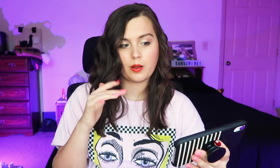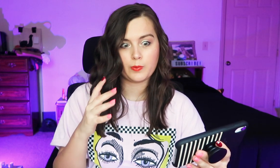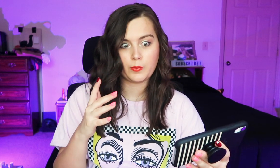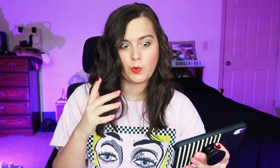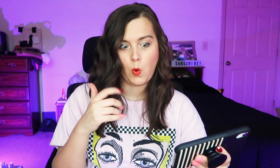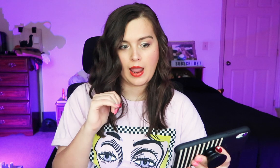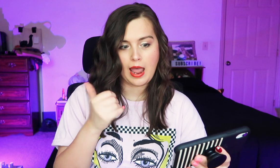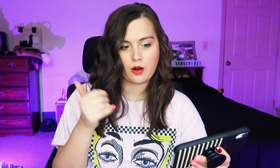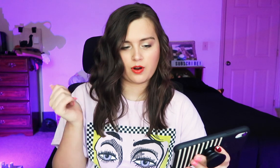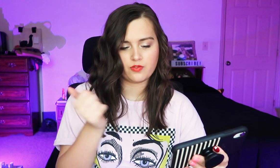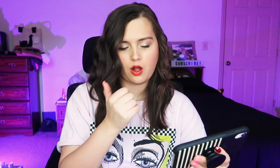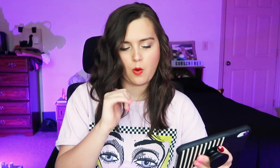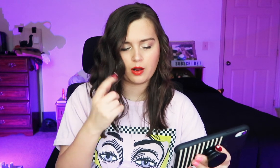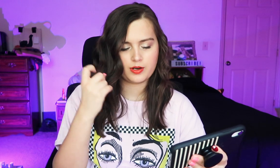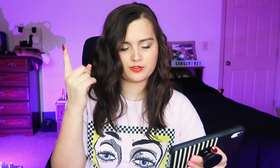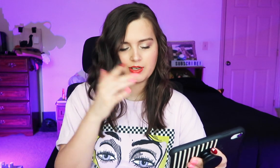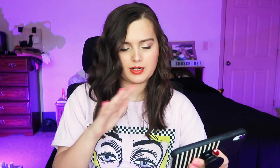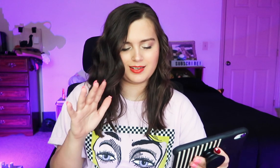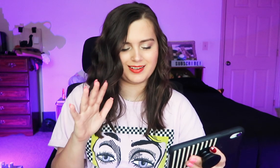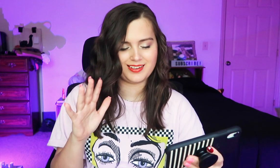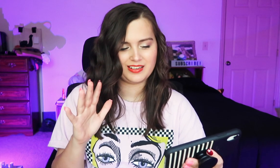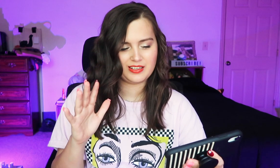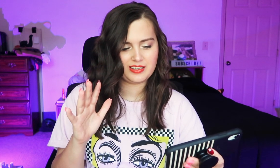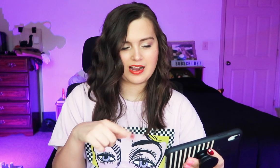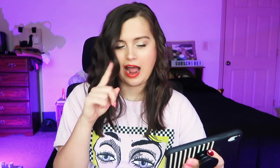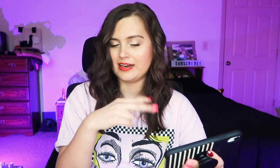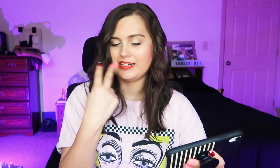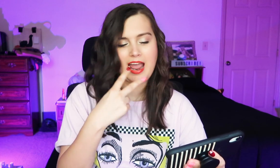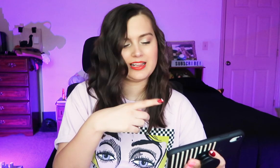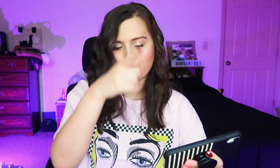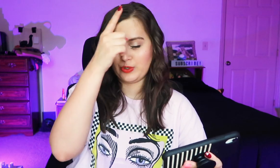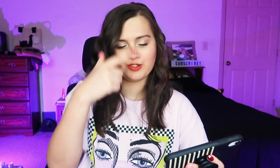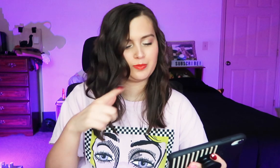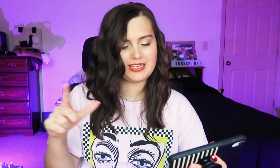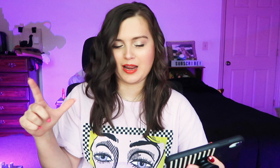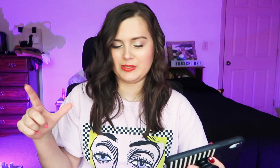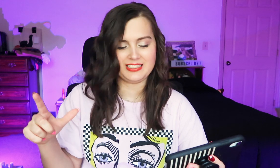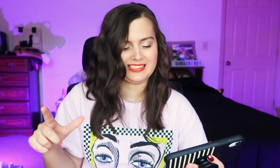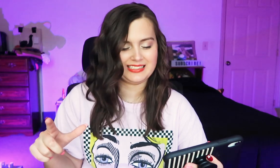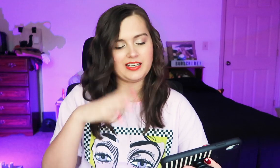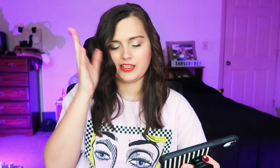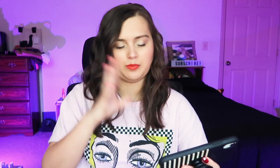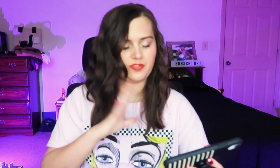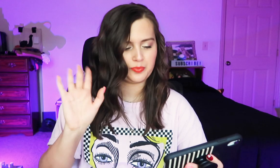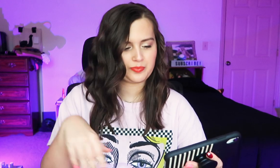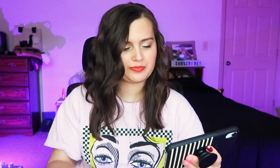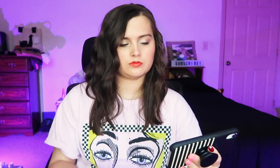Not sure how well I'll follow along. I don't understand this. I can't lipread the German language! It'll be fine.